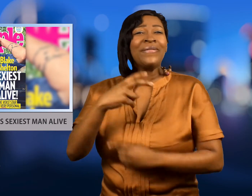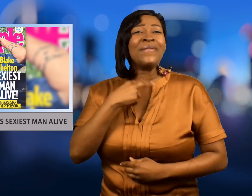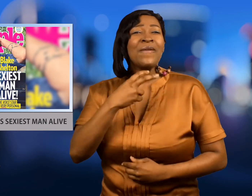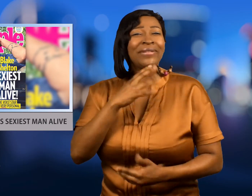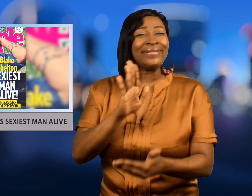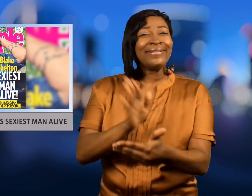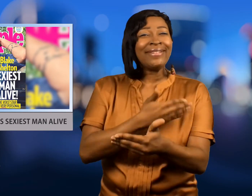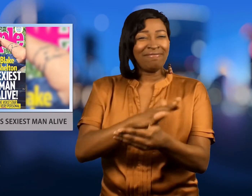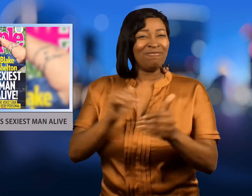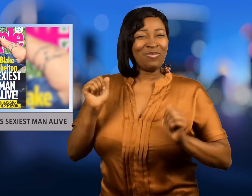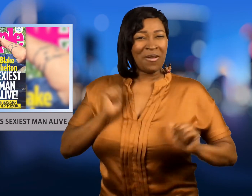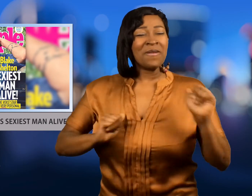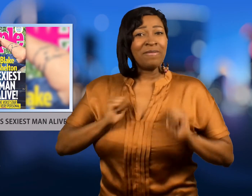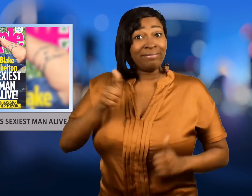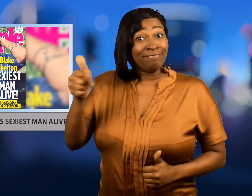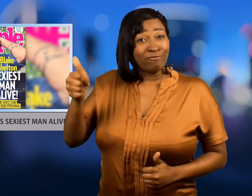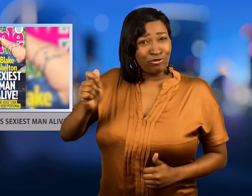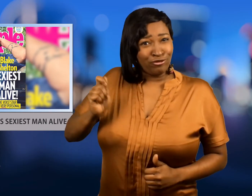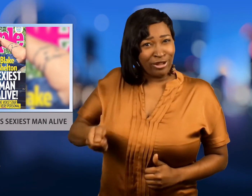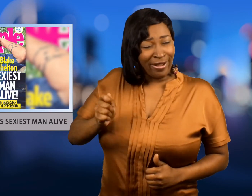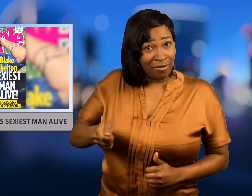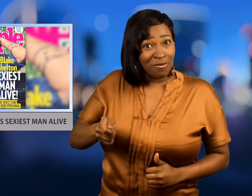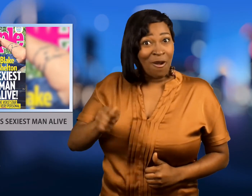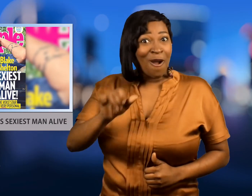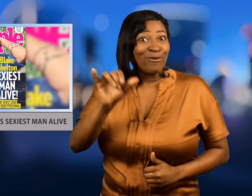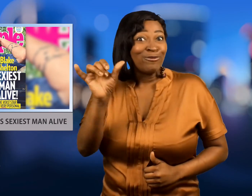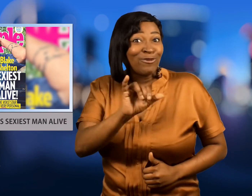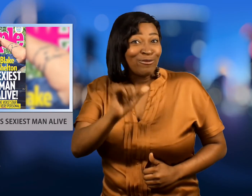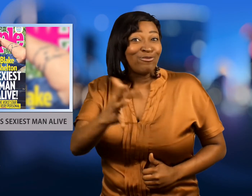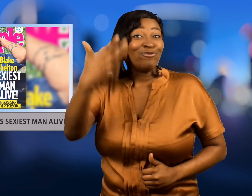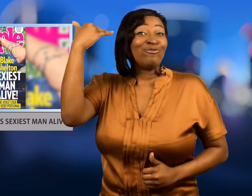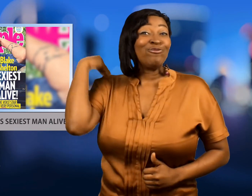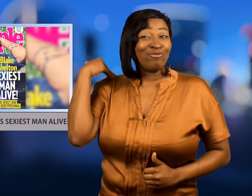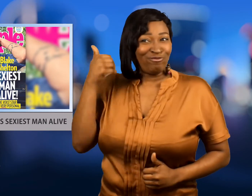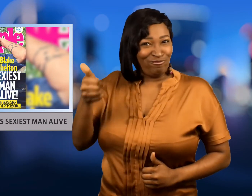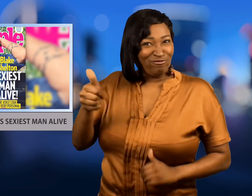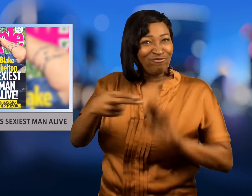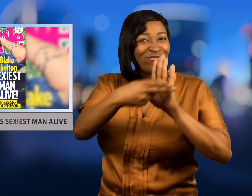judge on "The Voice"